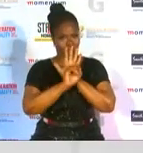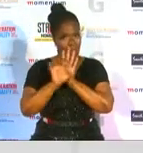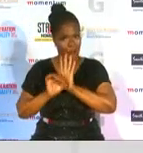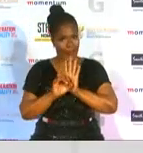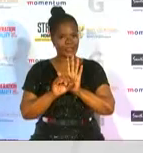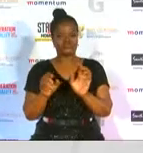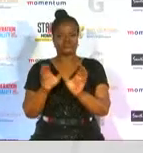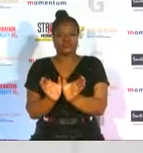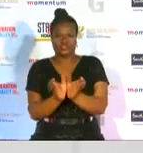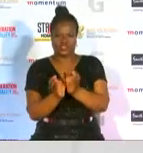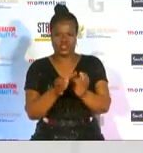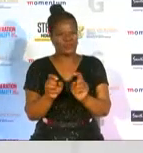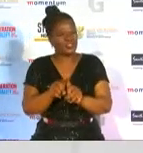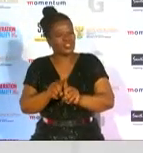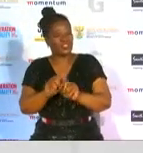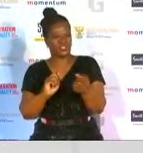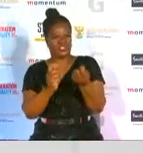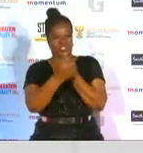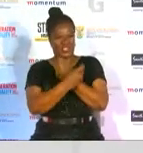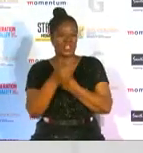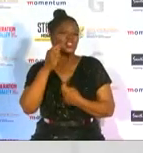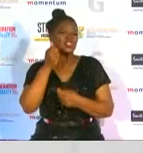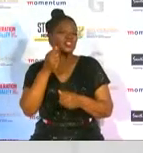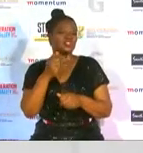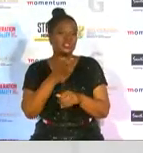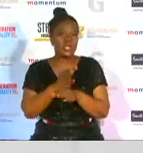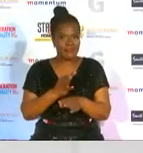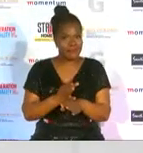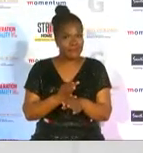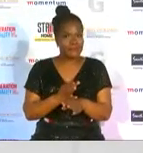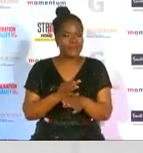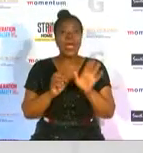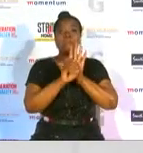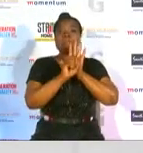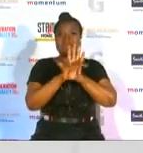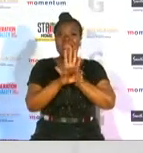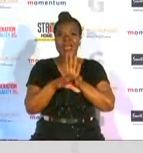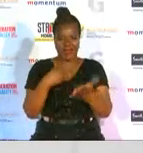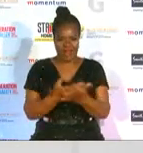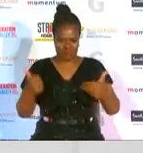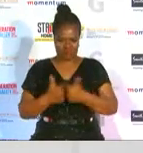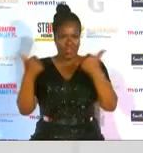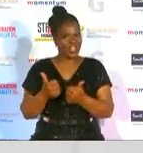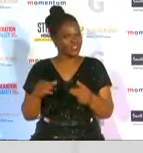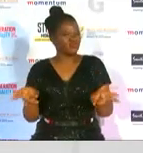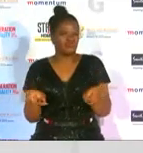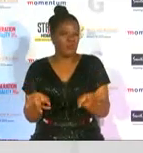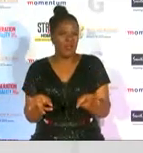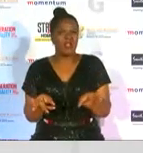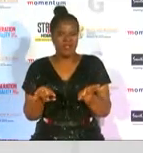and stereotypes about gender media has the ability to challenge these norms promoting a balanced coverage of